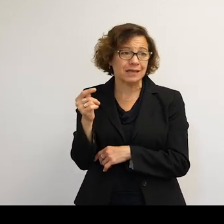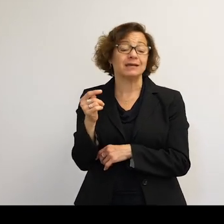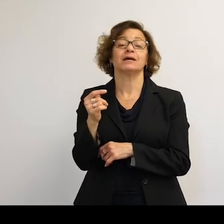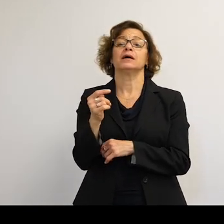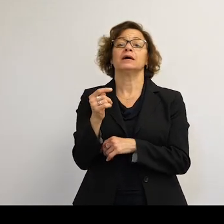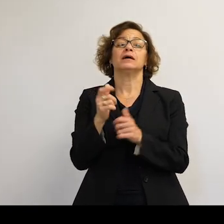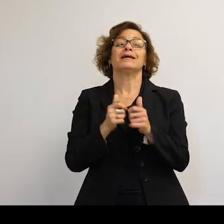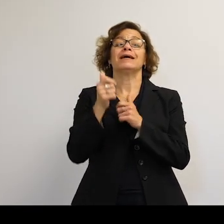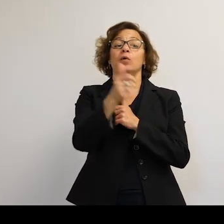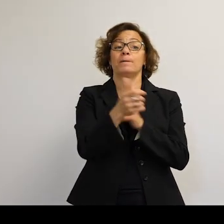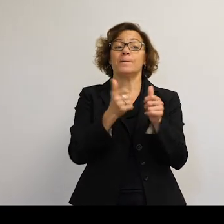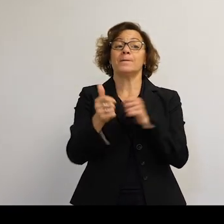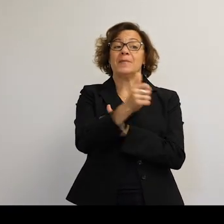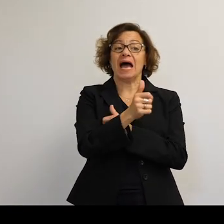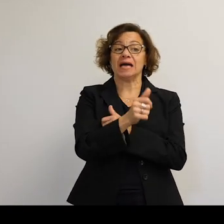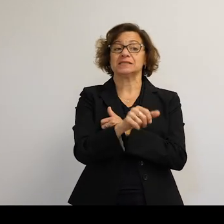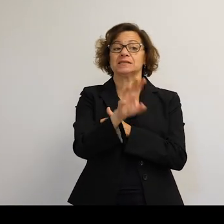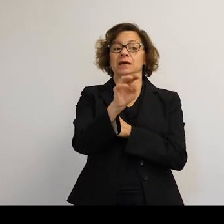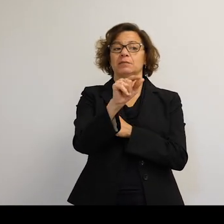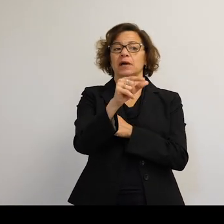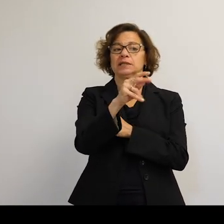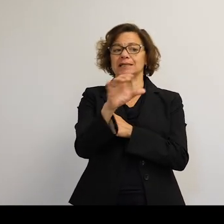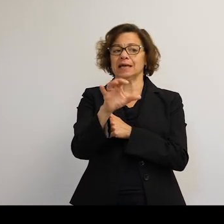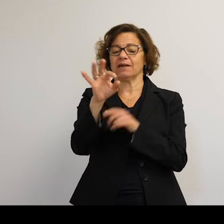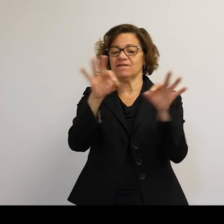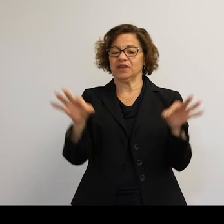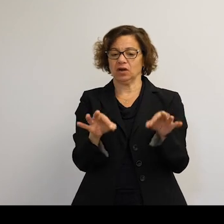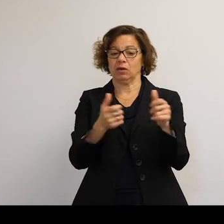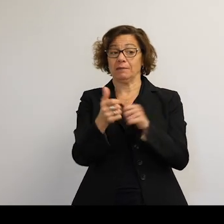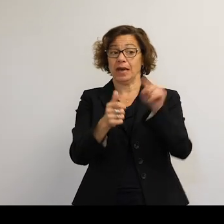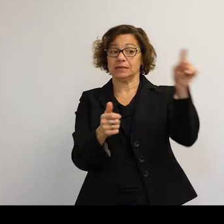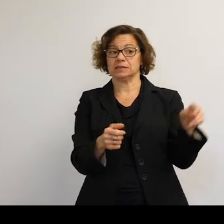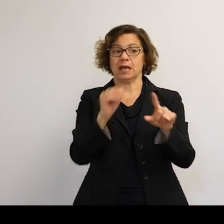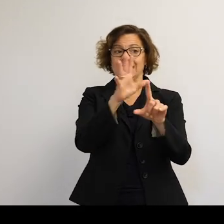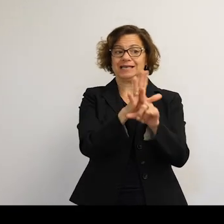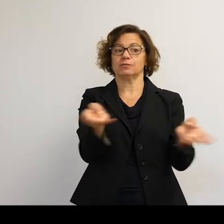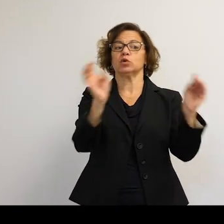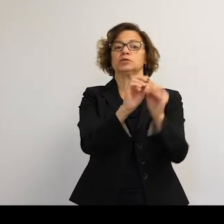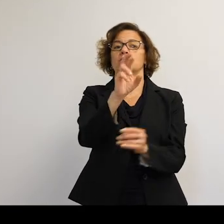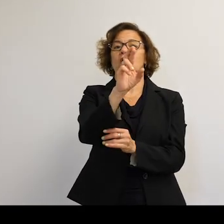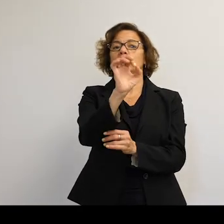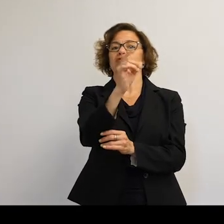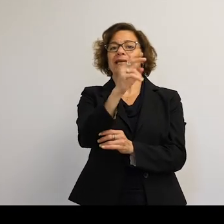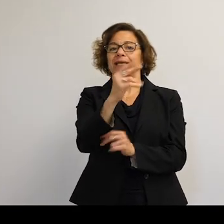of Earth's magnetic field on the way to Mars, for instance, you're exposed to a lot more radiation-- dangerous amounts.